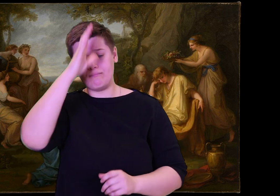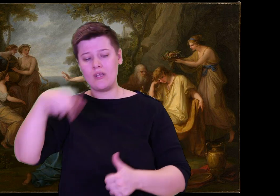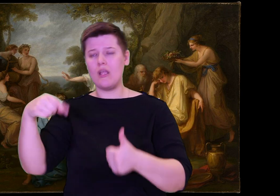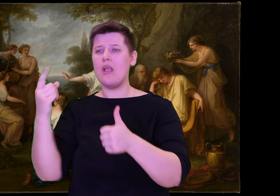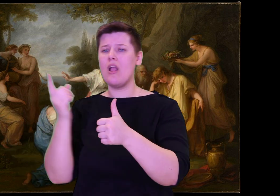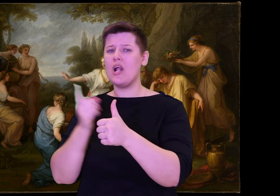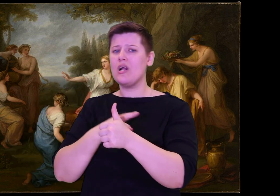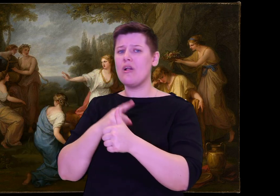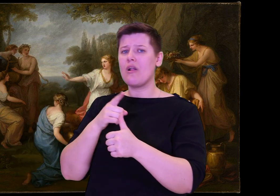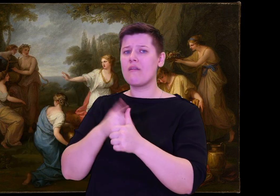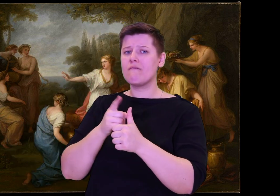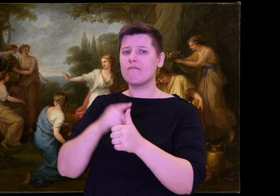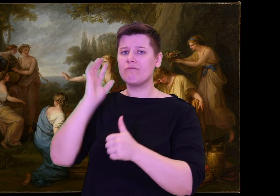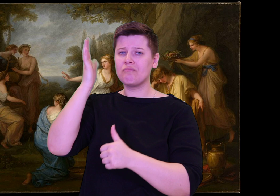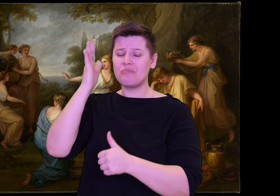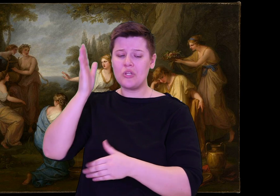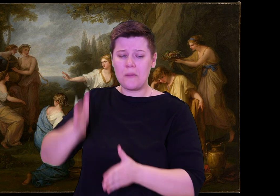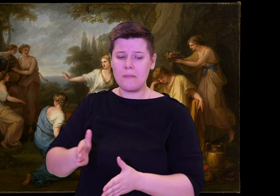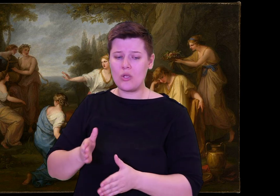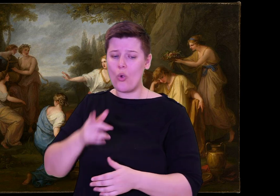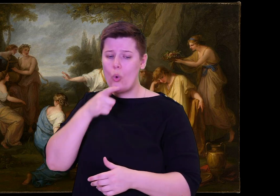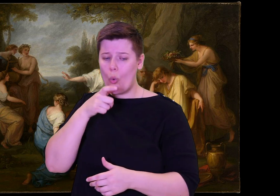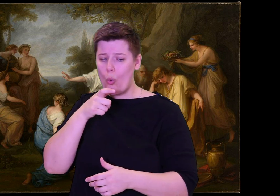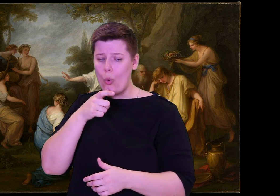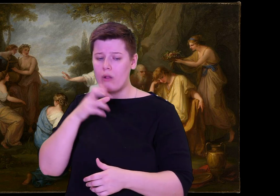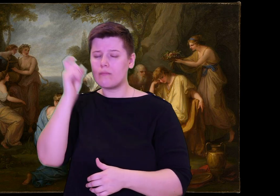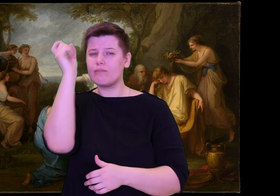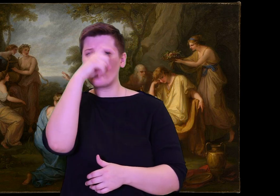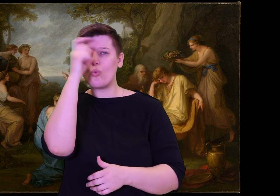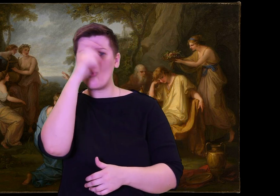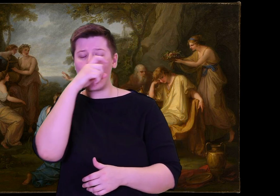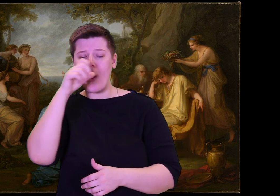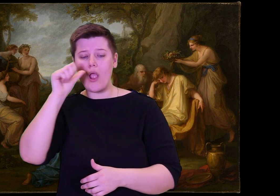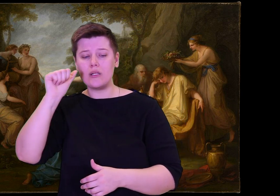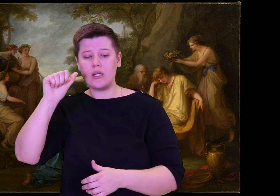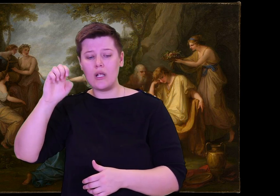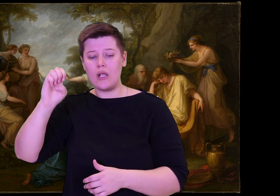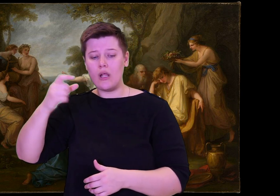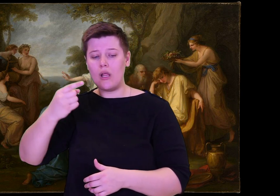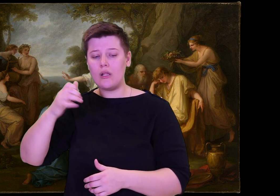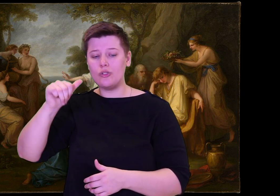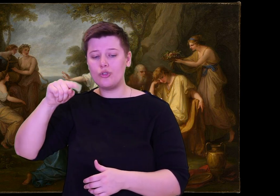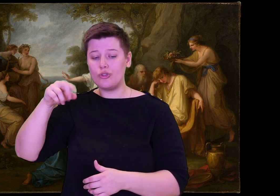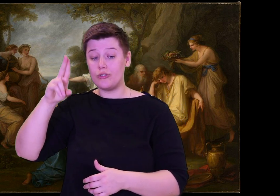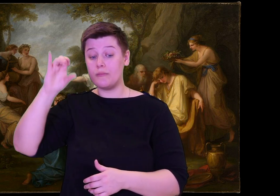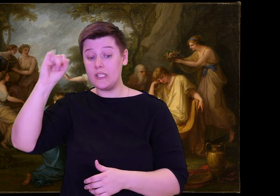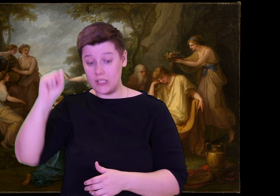tied his handsome sandals onto his well-oiled feet. He left the room looking